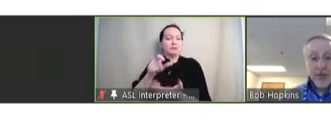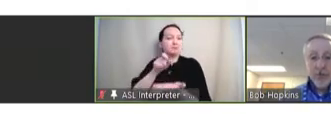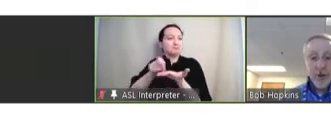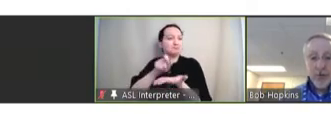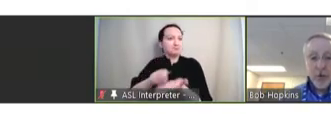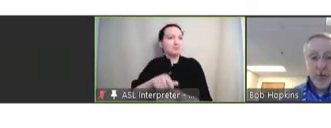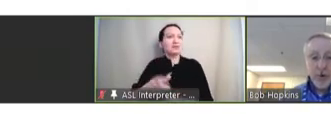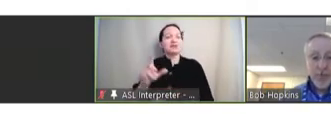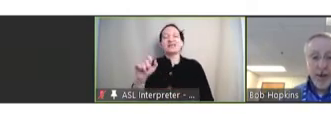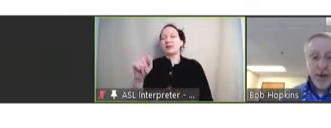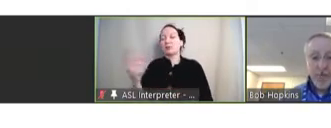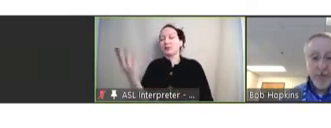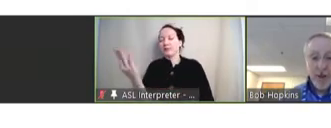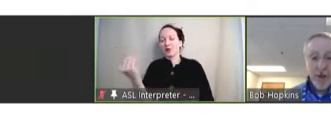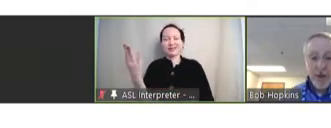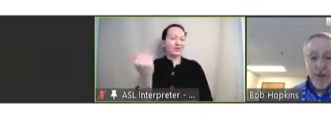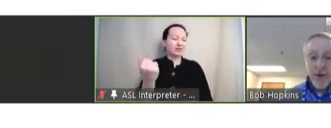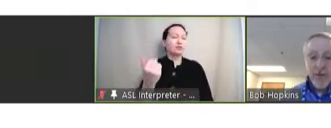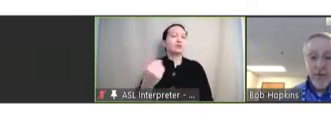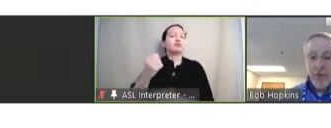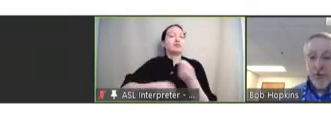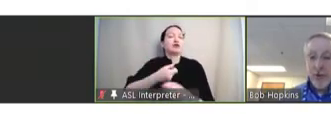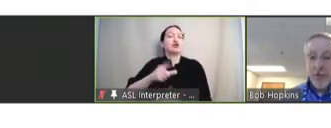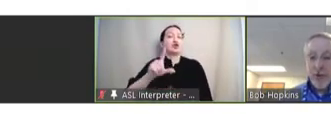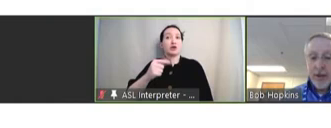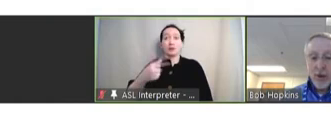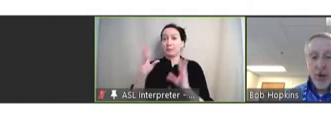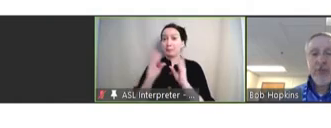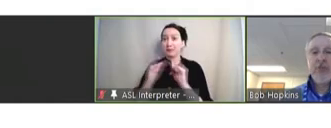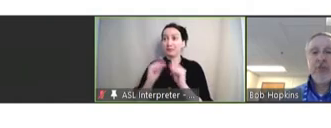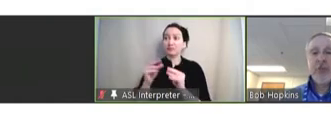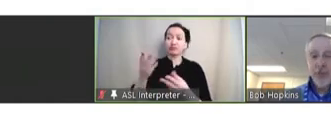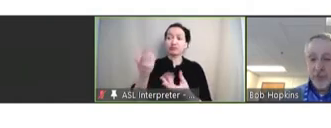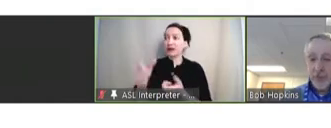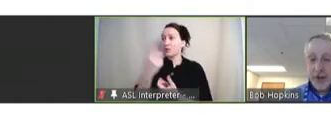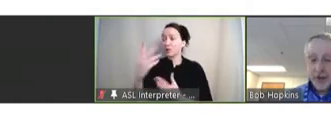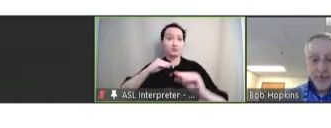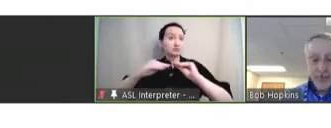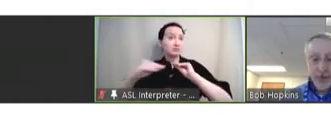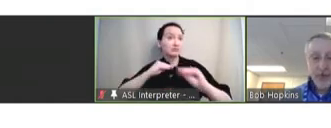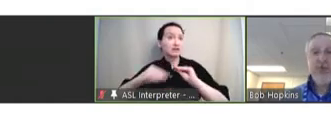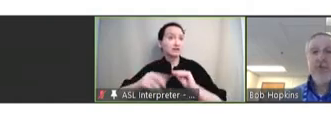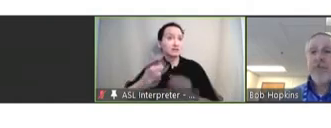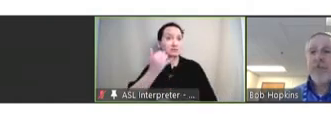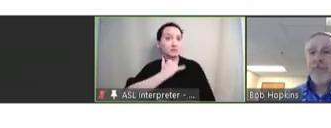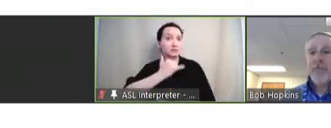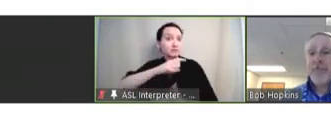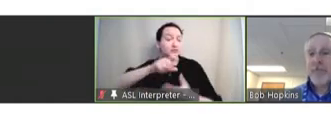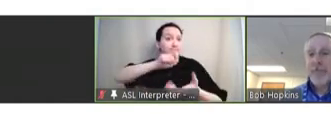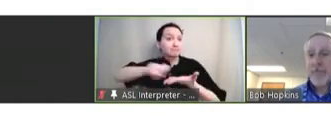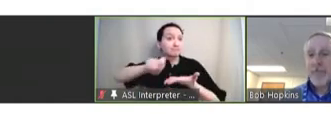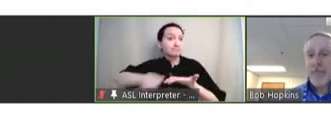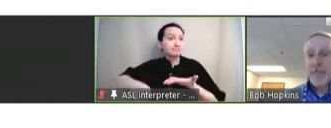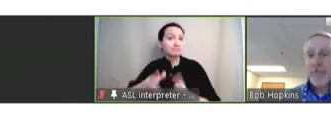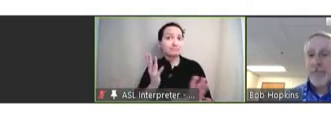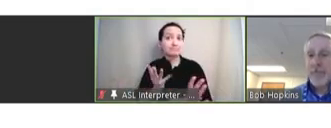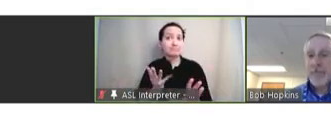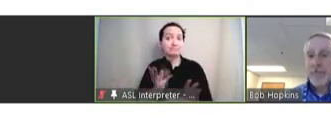2021, meeting. Do any of the members want to make any corrections to those meeting minutes?